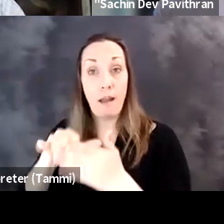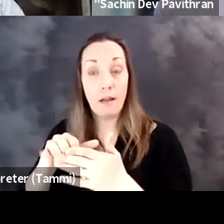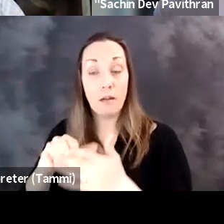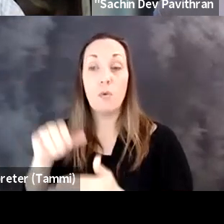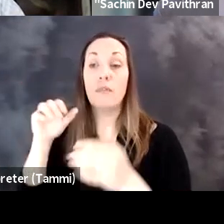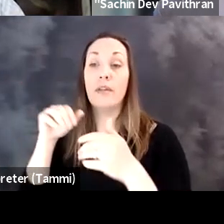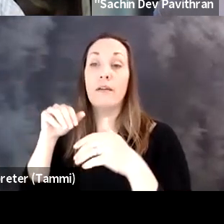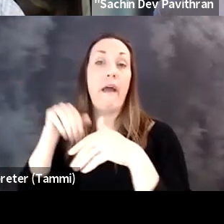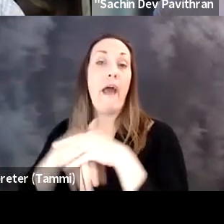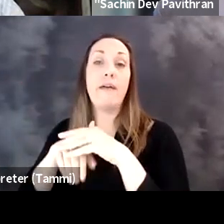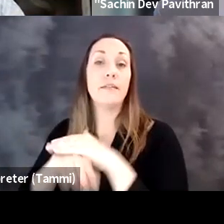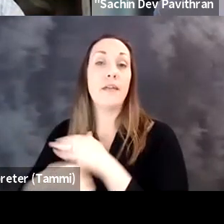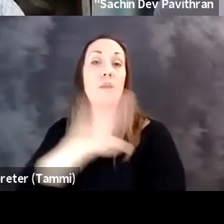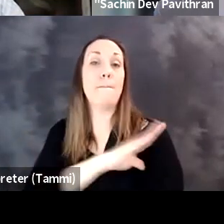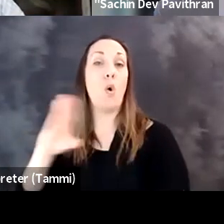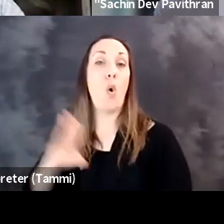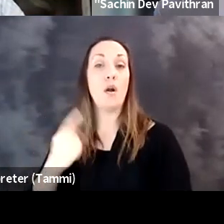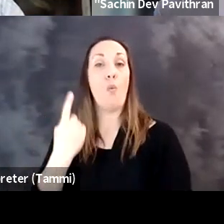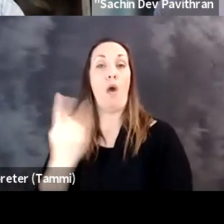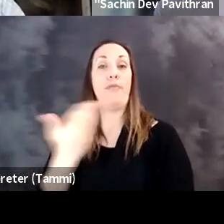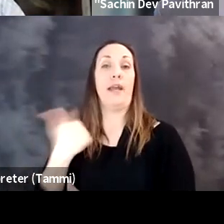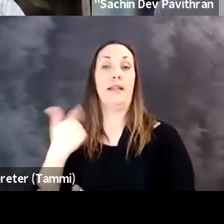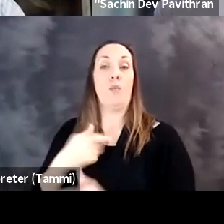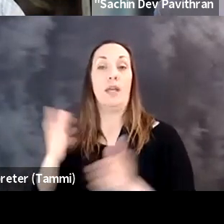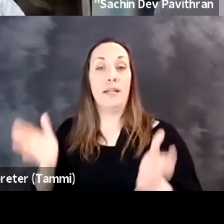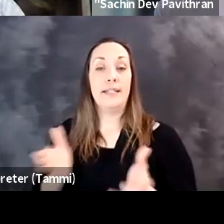What lessons has been learned in those practices, with the Access Board, you